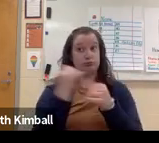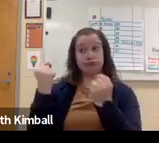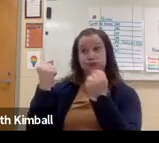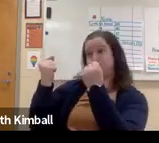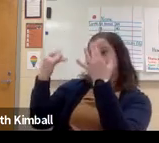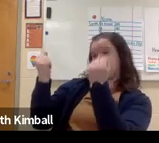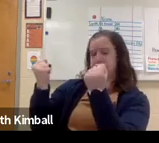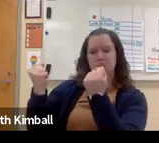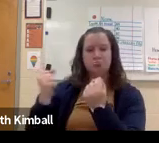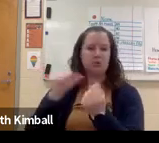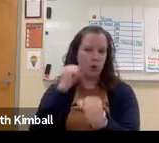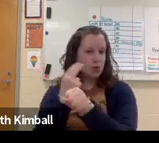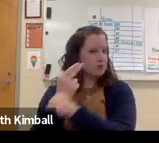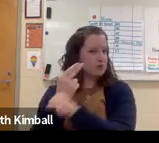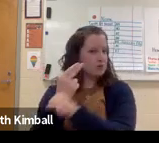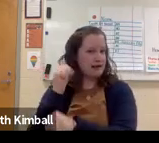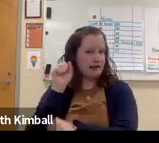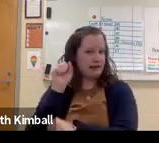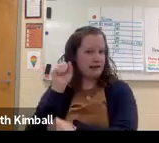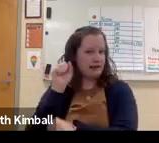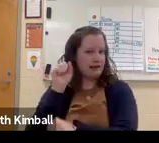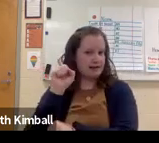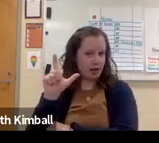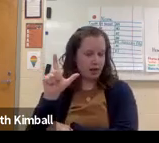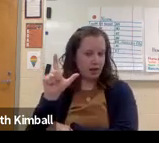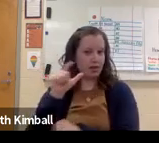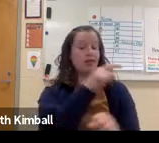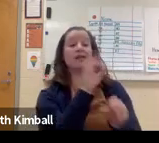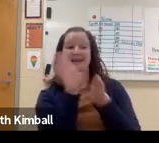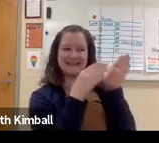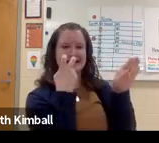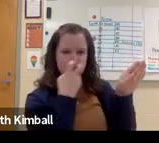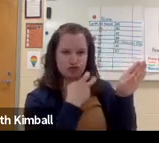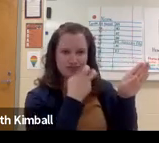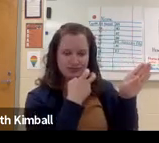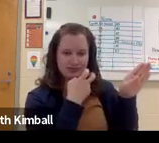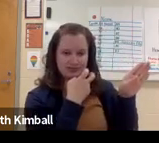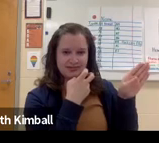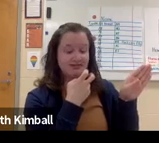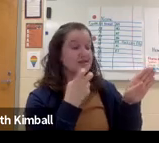Some Deaf schools don't necessarily use ASL.